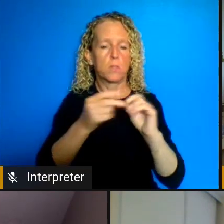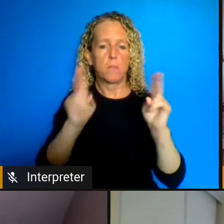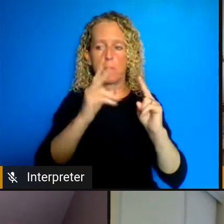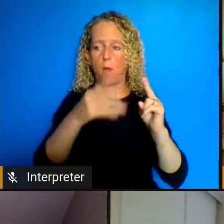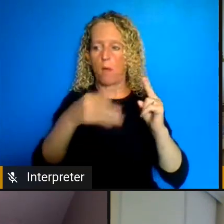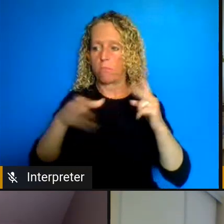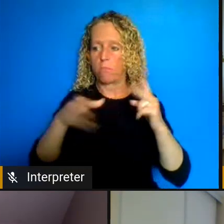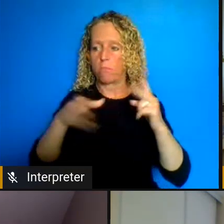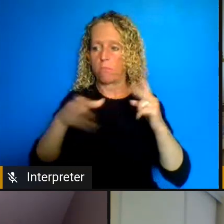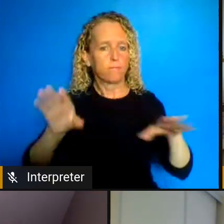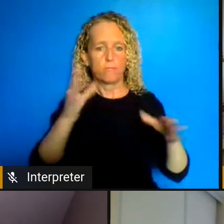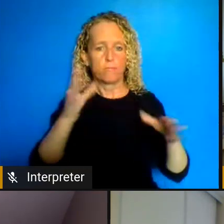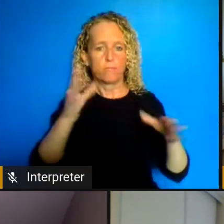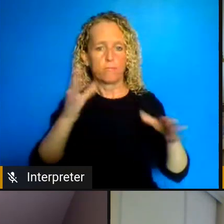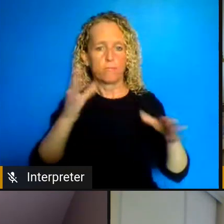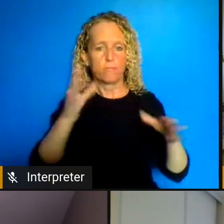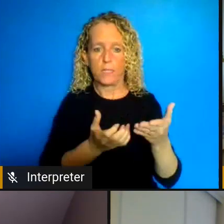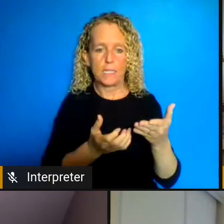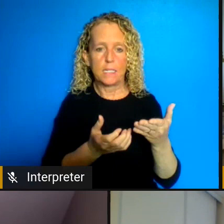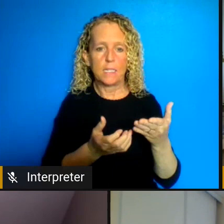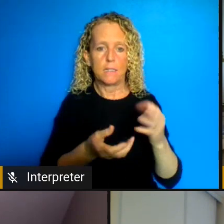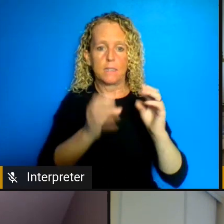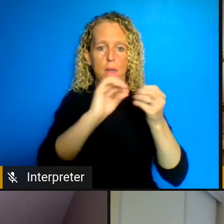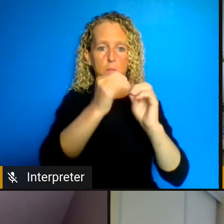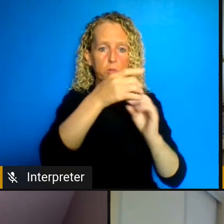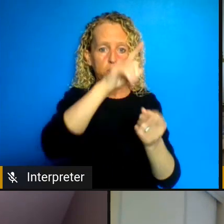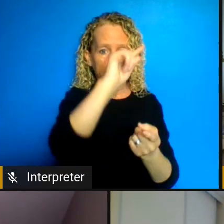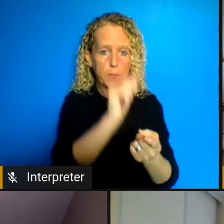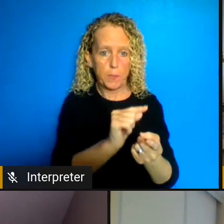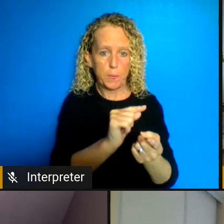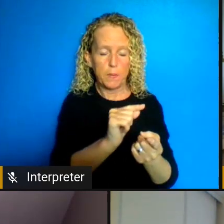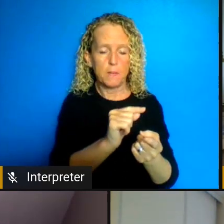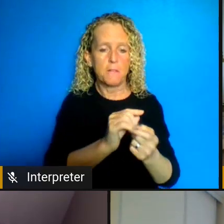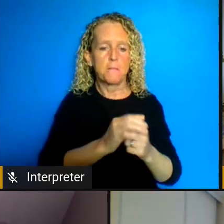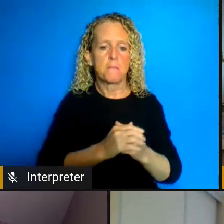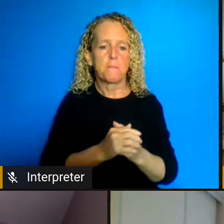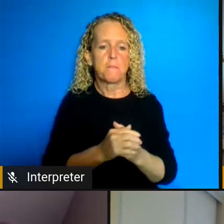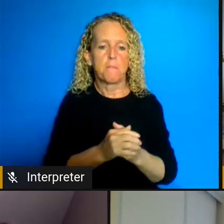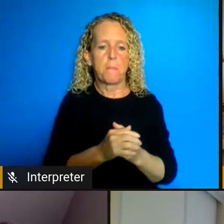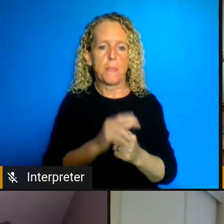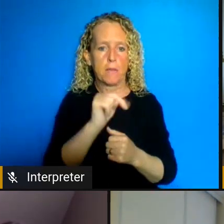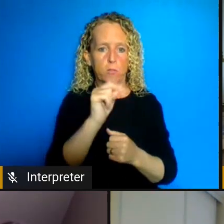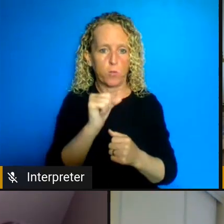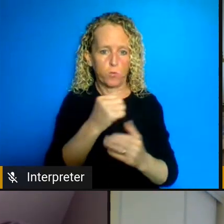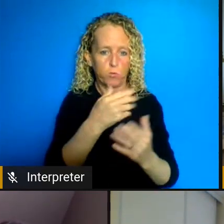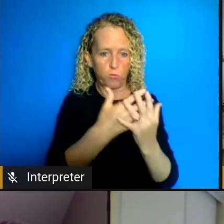of some and I know that there were many tables with some cross departmental and